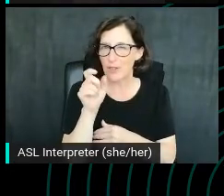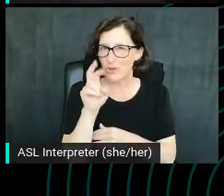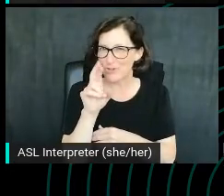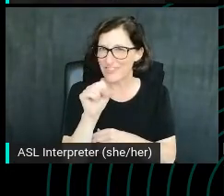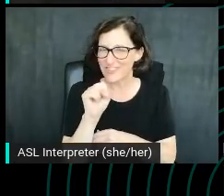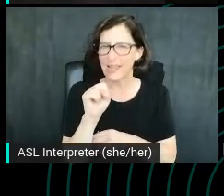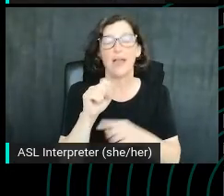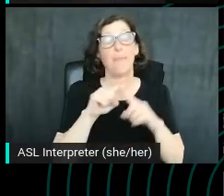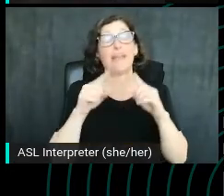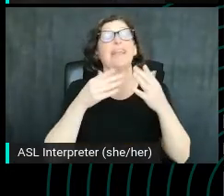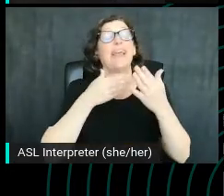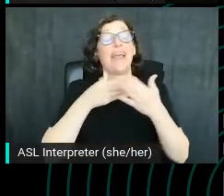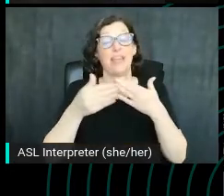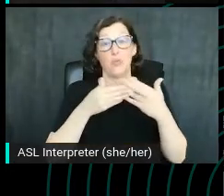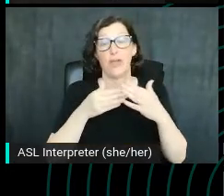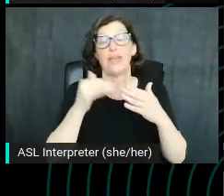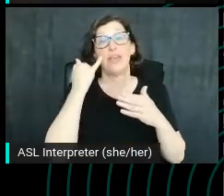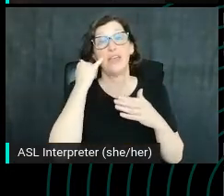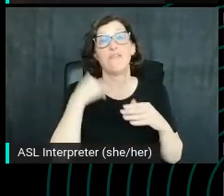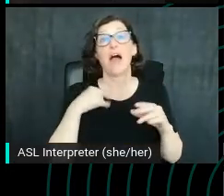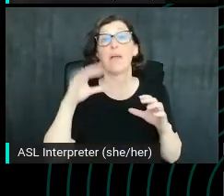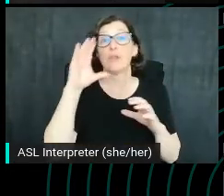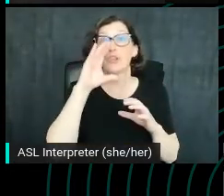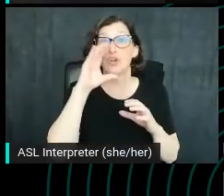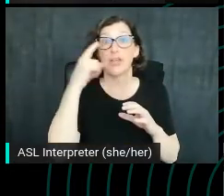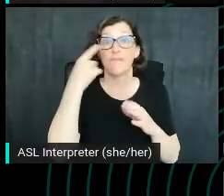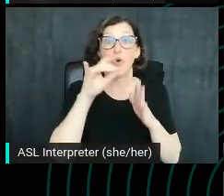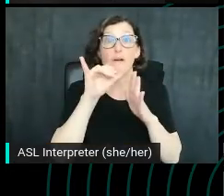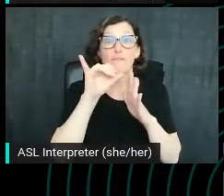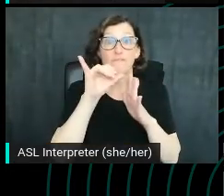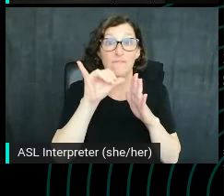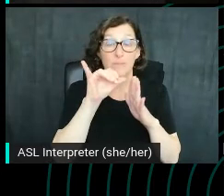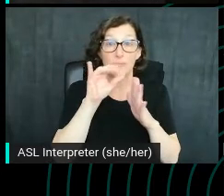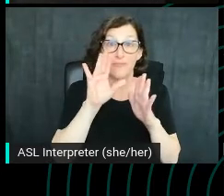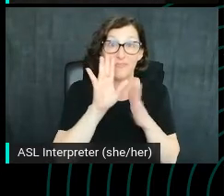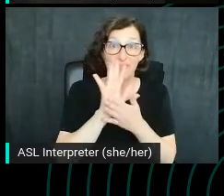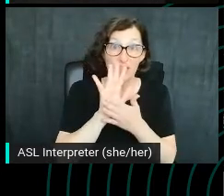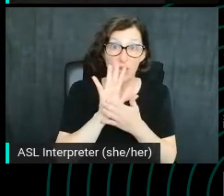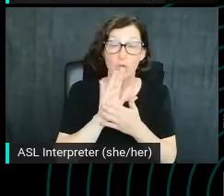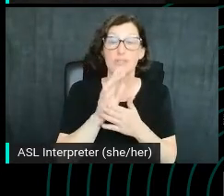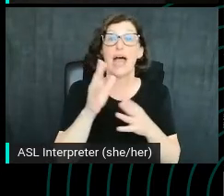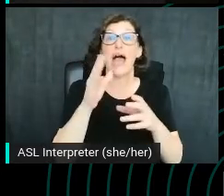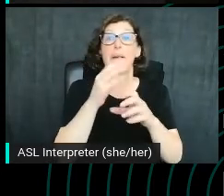But anyway, if I'm looking for this like videos, then I'm going to be served ads before that video plays.